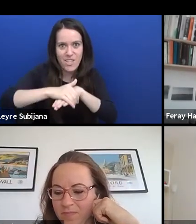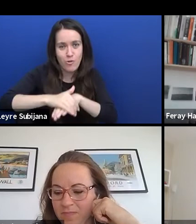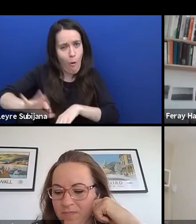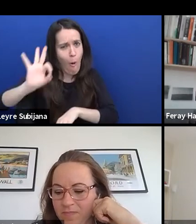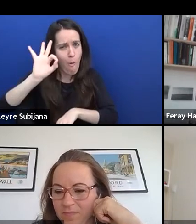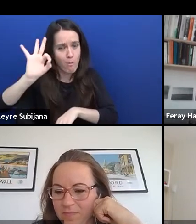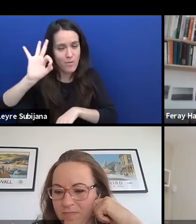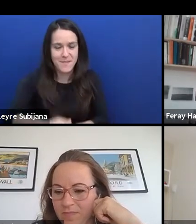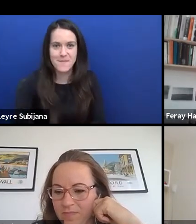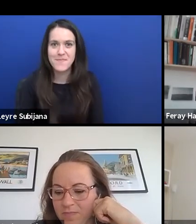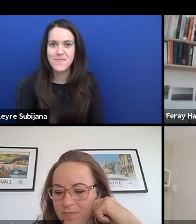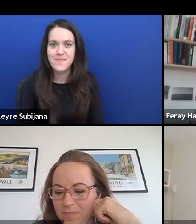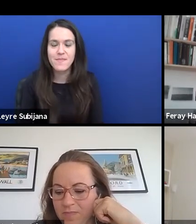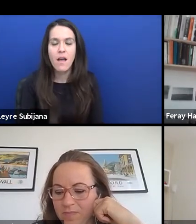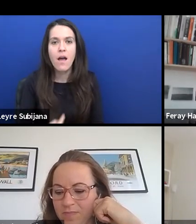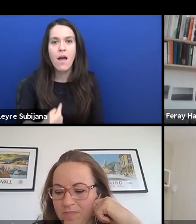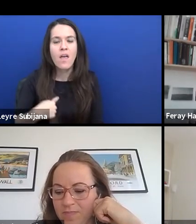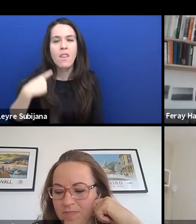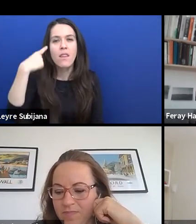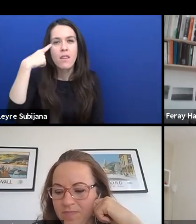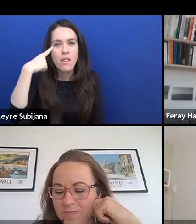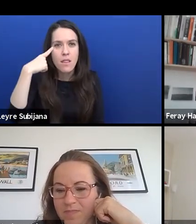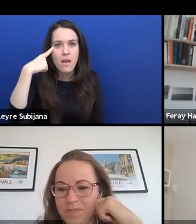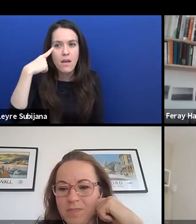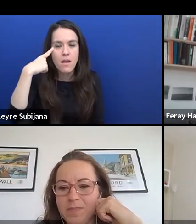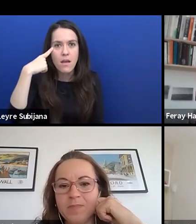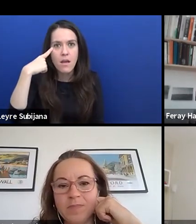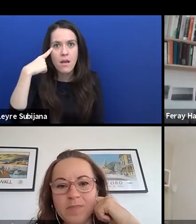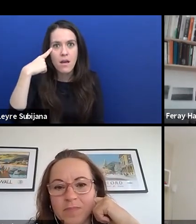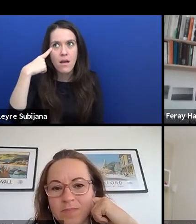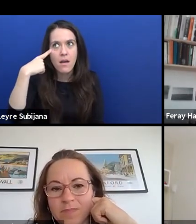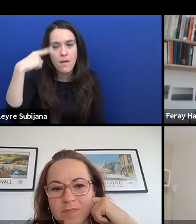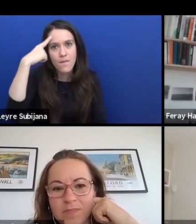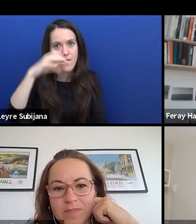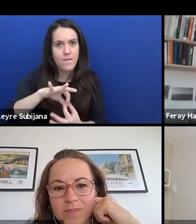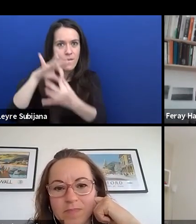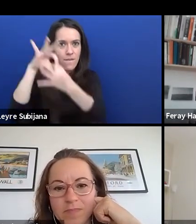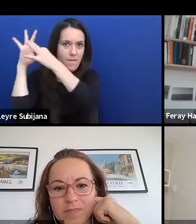I think that to relate back to Hannah as well a little,